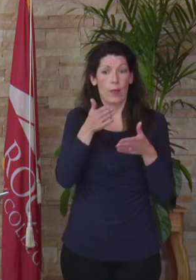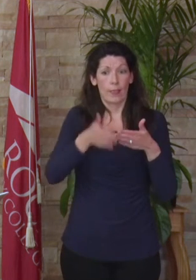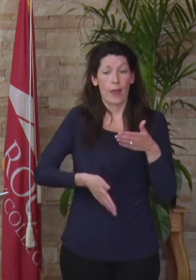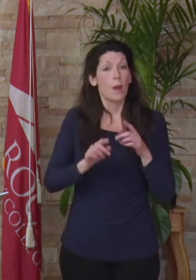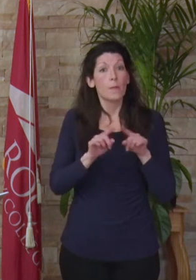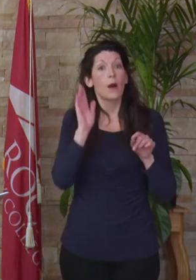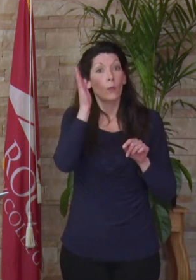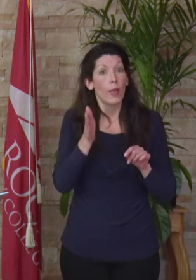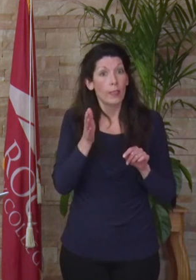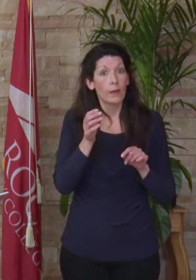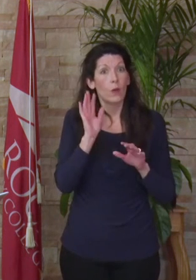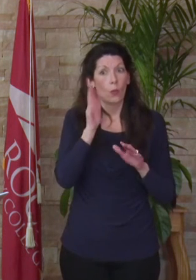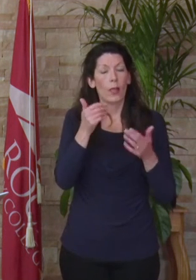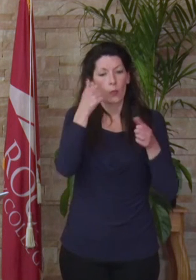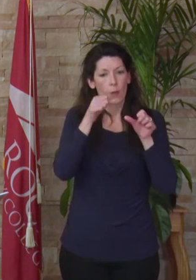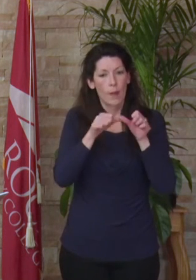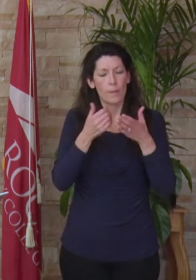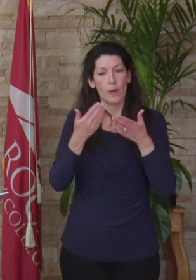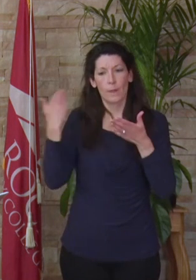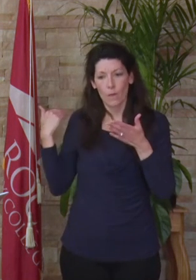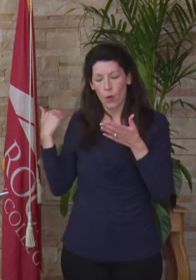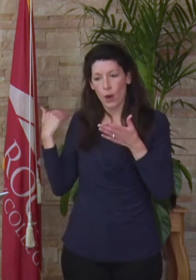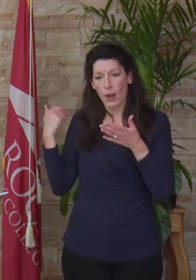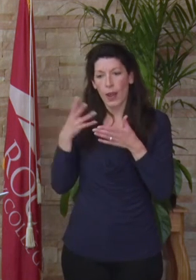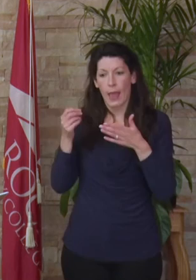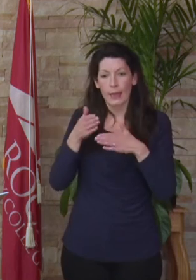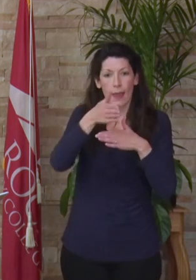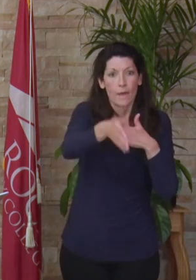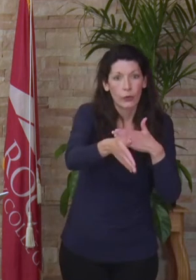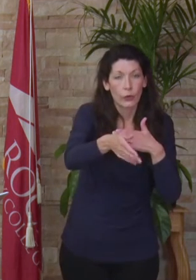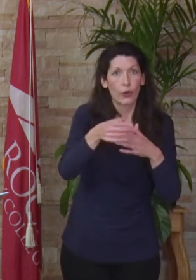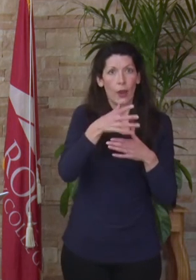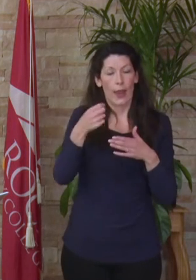There will be a before, and there'll be an after, and we will certainly come to savor